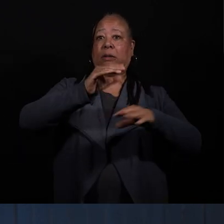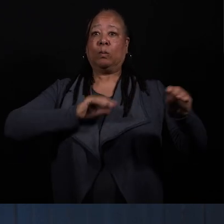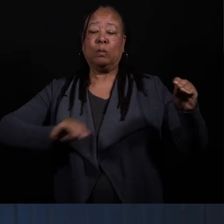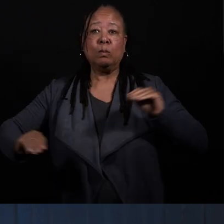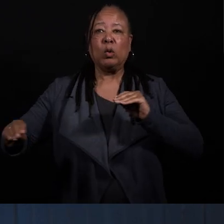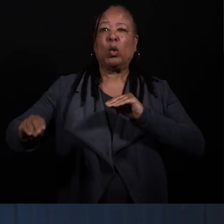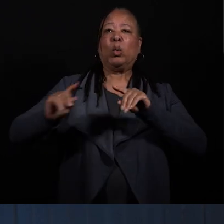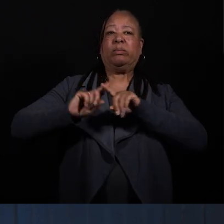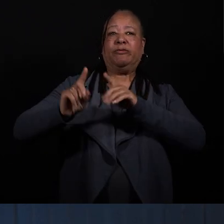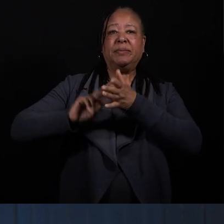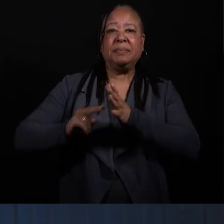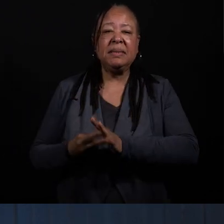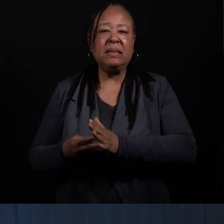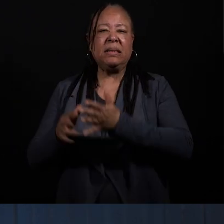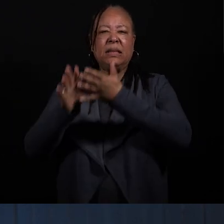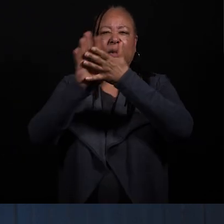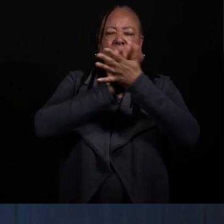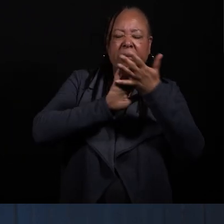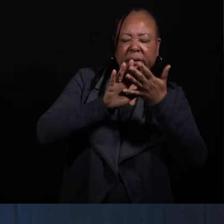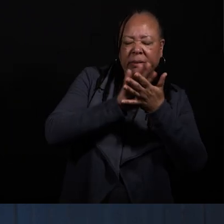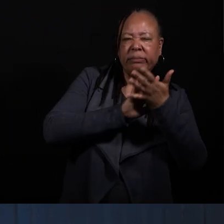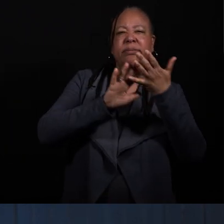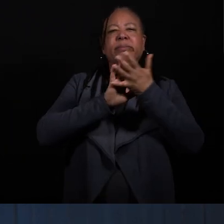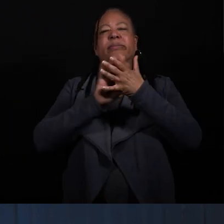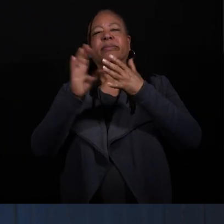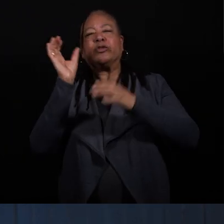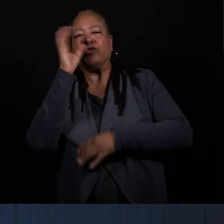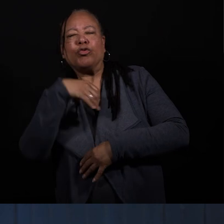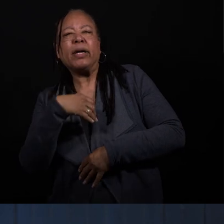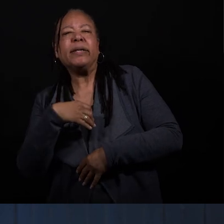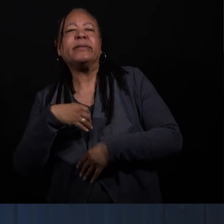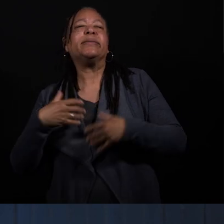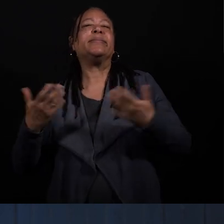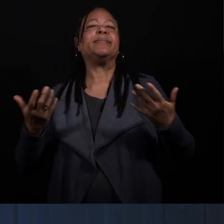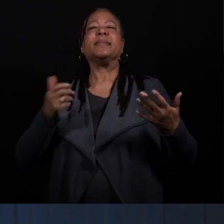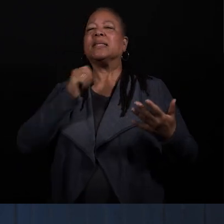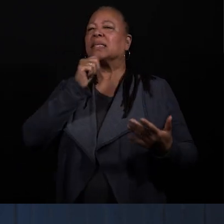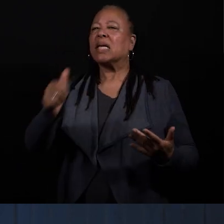or opaque, or strange to some eyes but not within a community